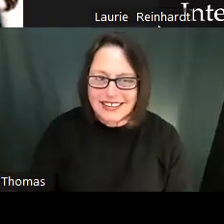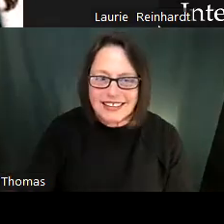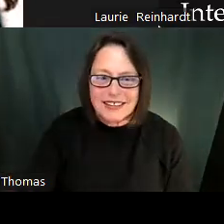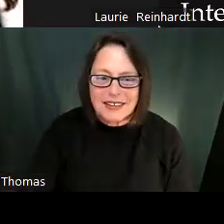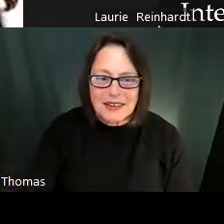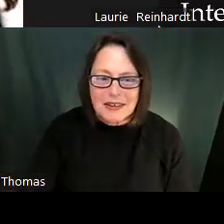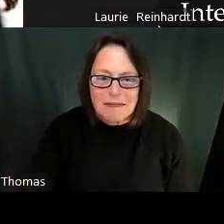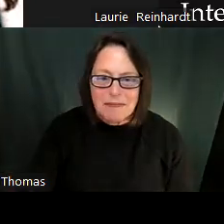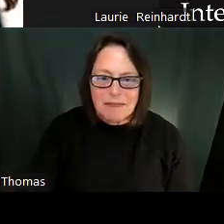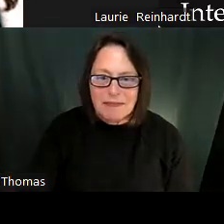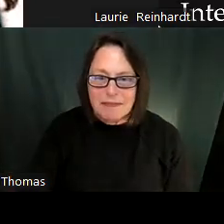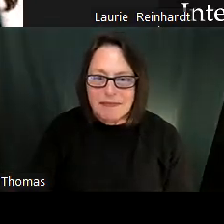To be discussing how and starting off the school year impacts academic. Oh.